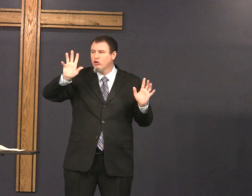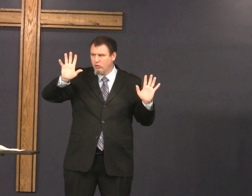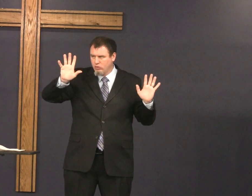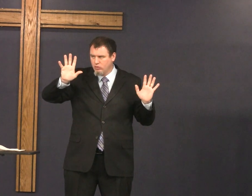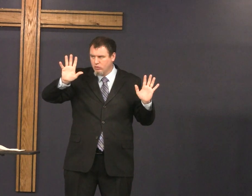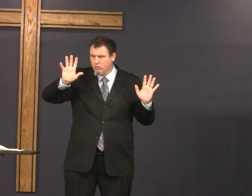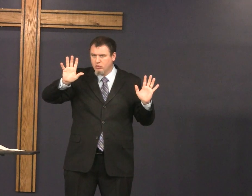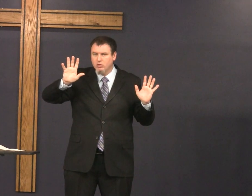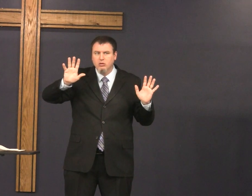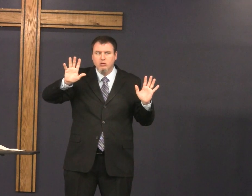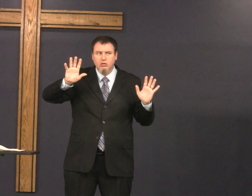just look at it